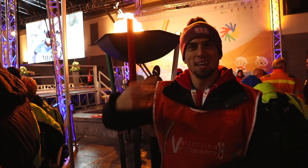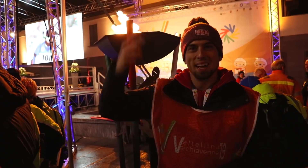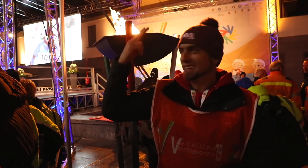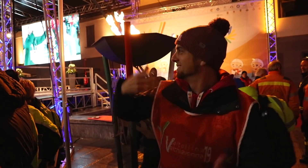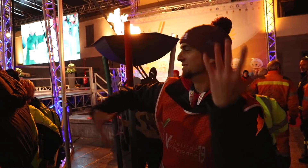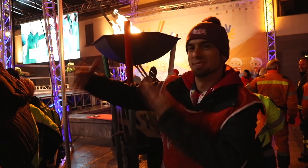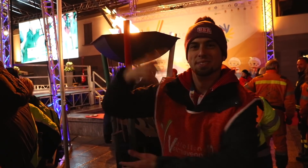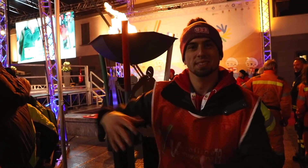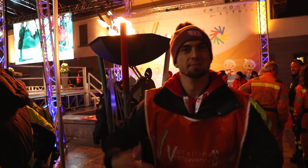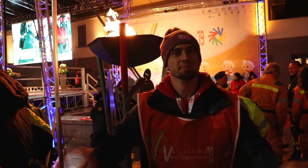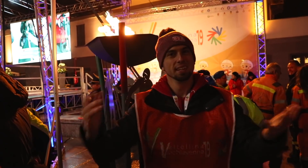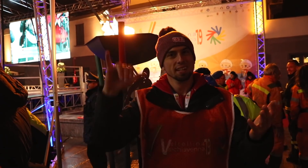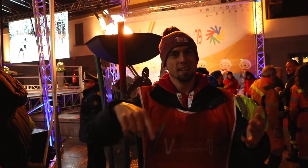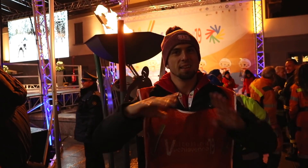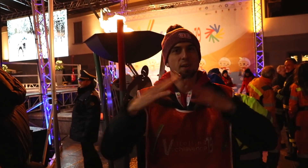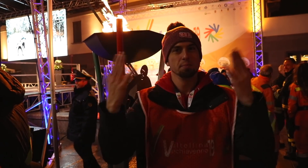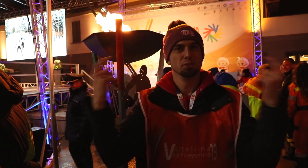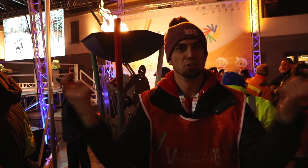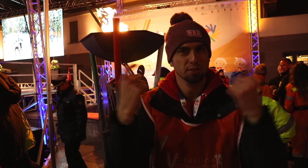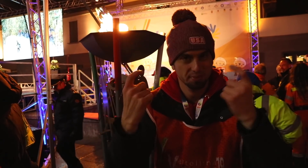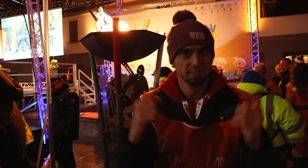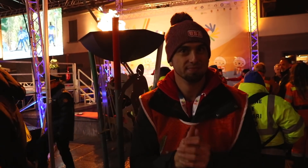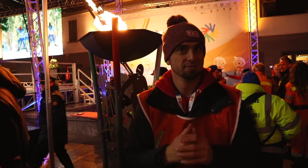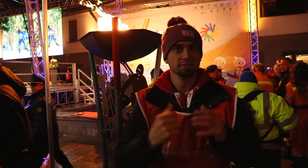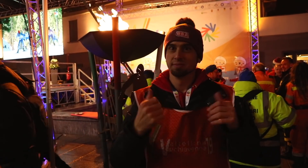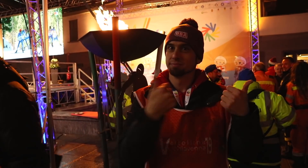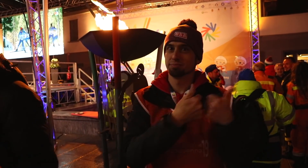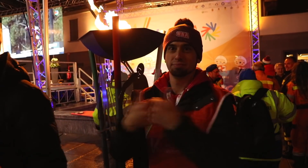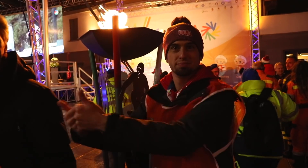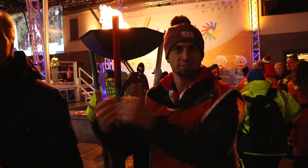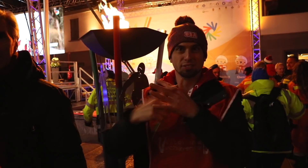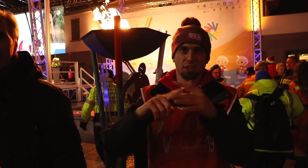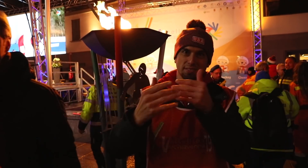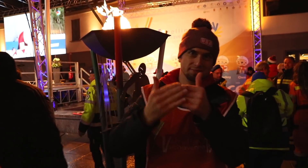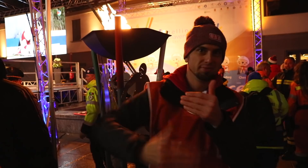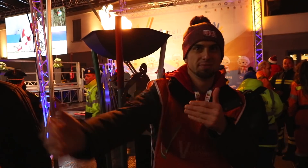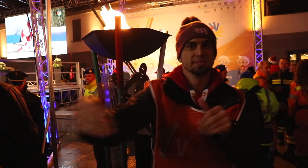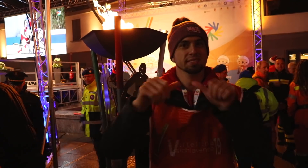But the spirit is high everywhere. So this is the opening ceremony. The games are coming next.